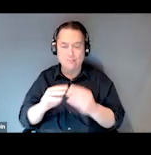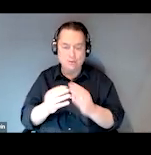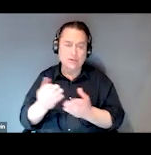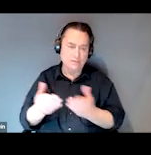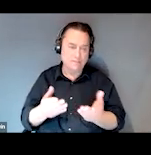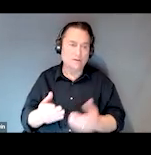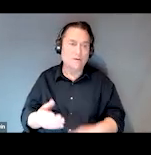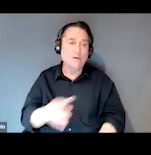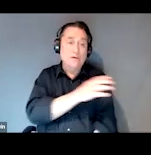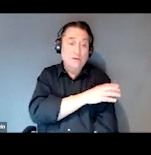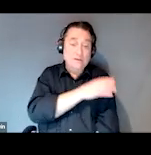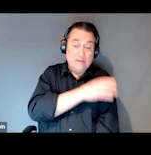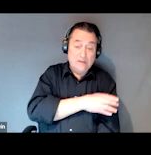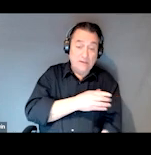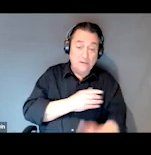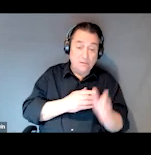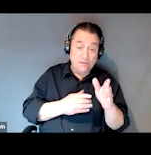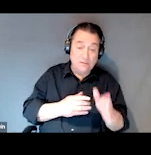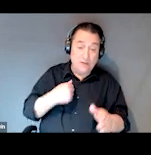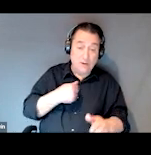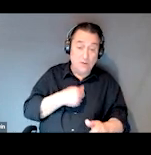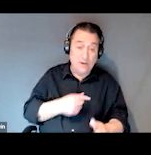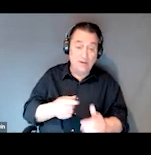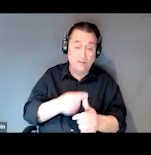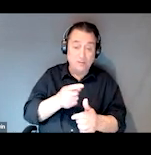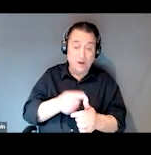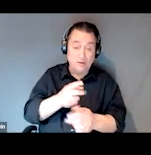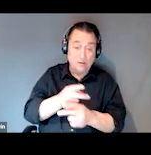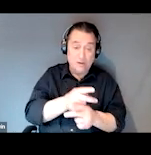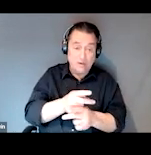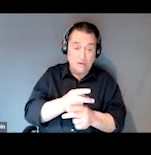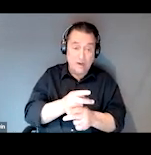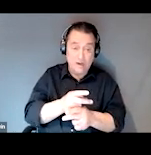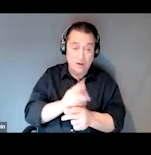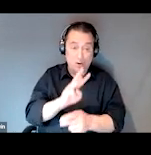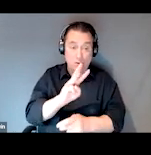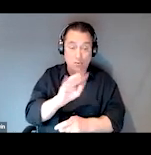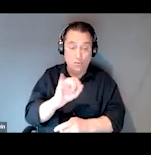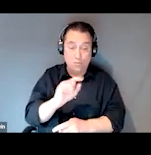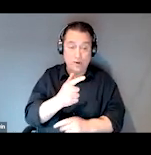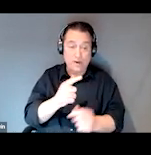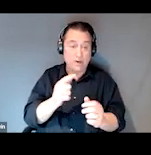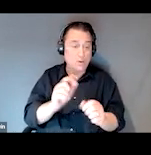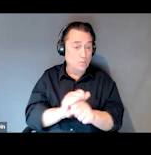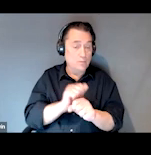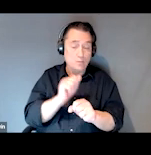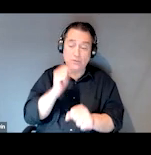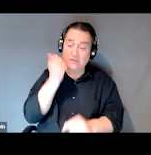On the clinical side, we have a primary care wing that is complete with dental and podiatry.